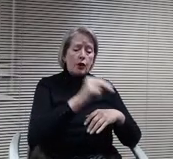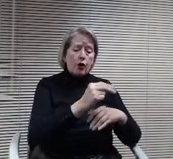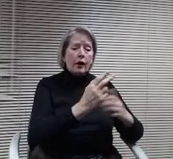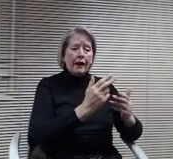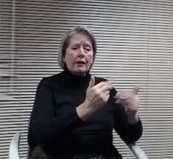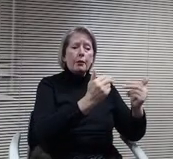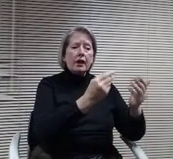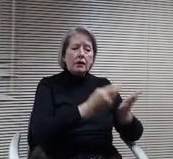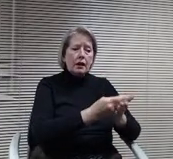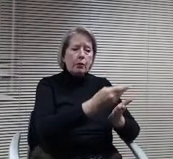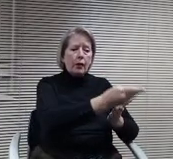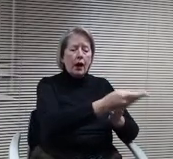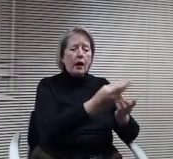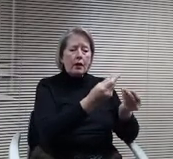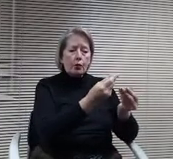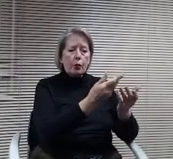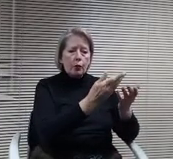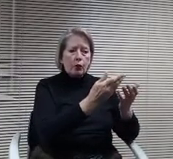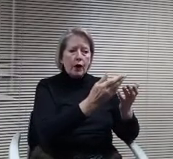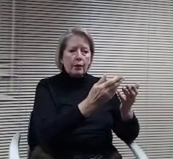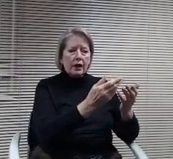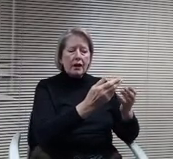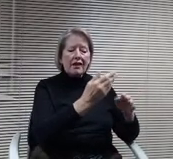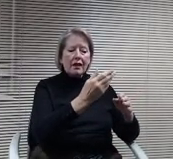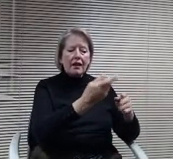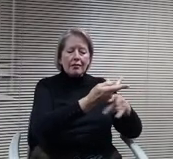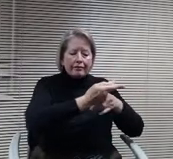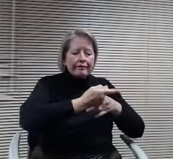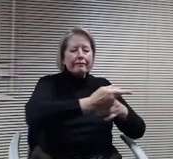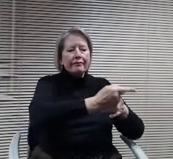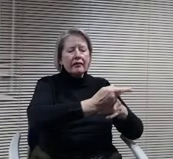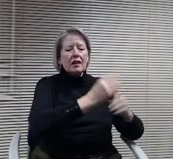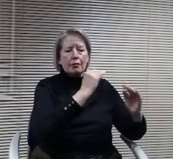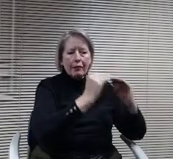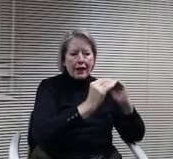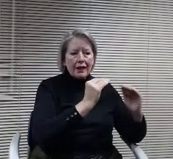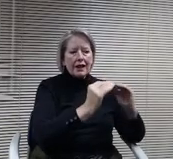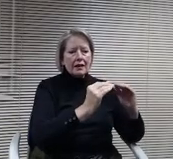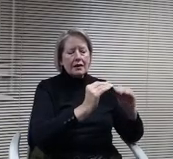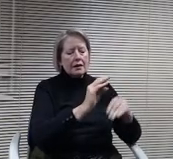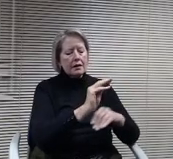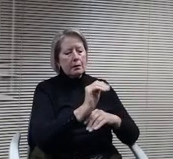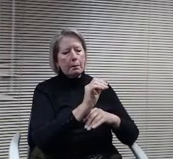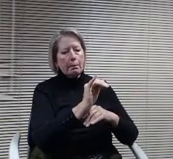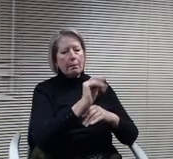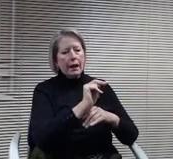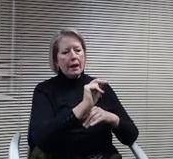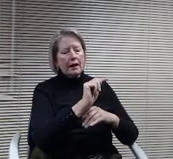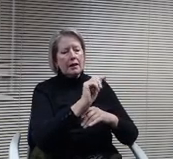a property, the maintenance and the long term maintenance does come into consideration. Obviously without having the